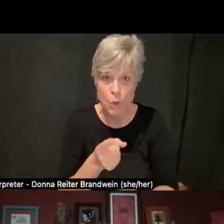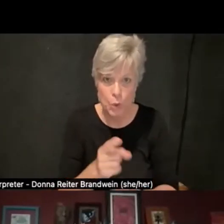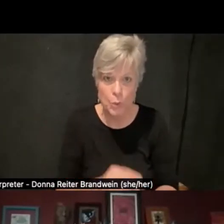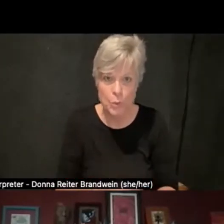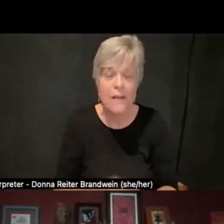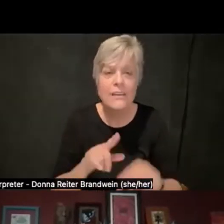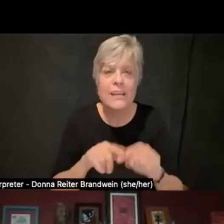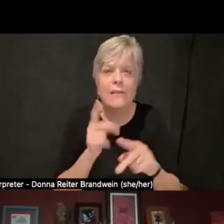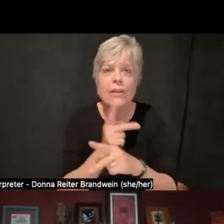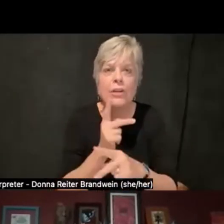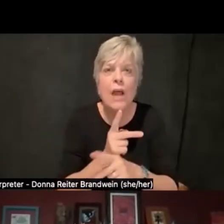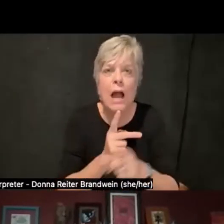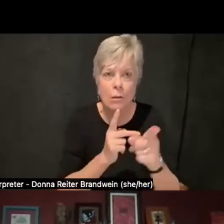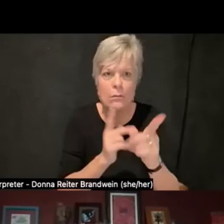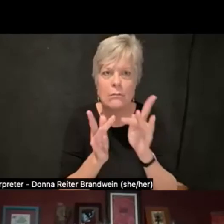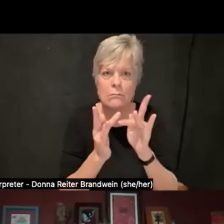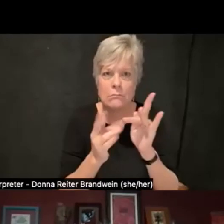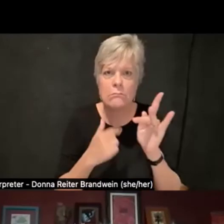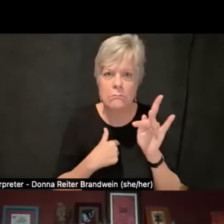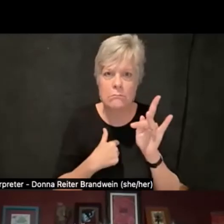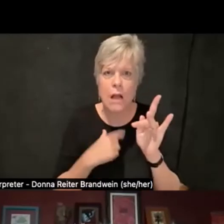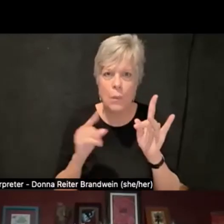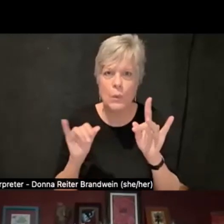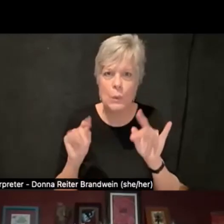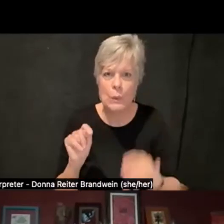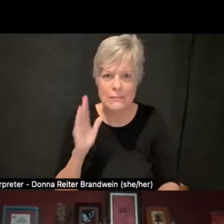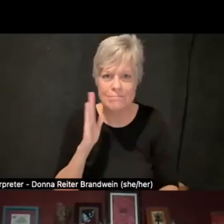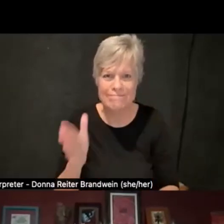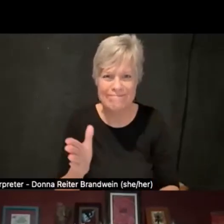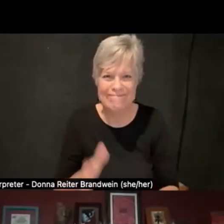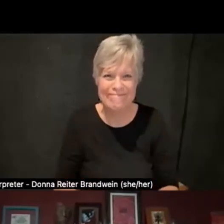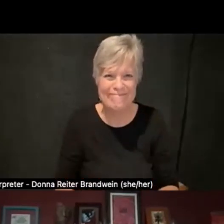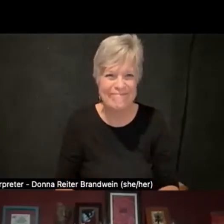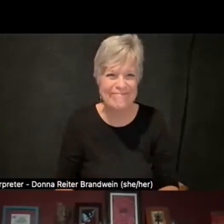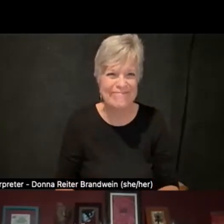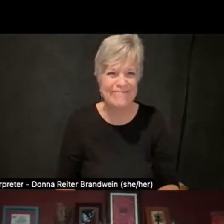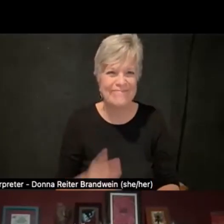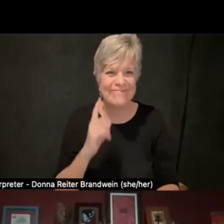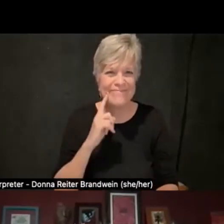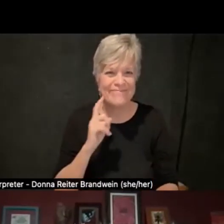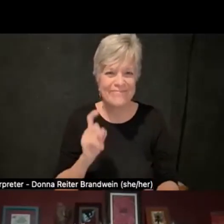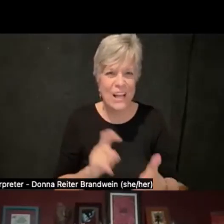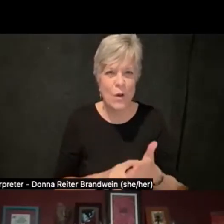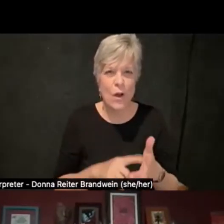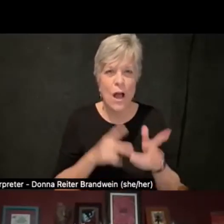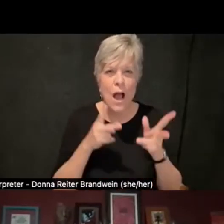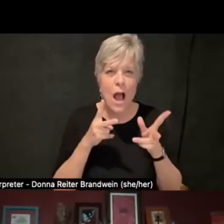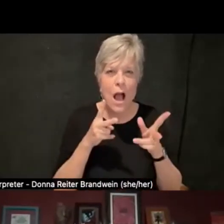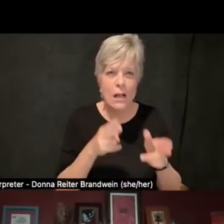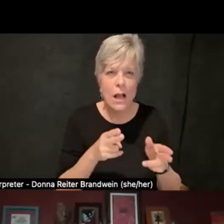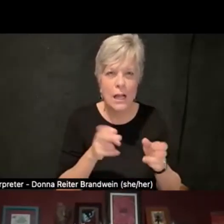I will do that at some point. But I noticed that cutting and pasting in the chat is a little tricky for me.